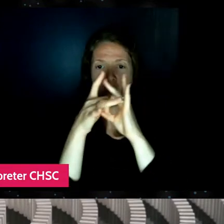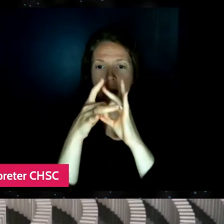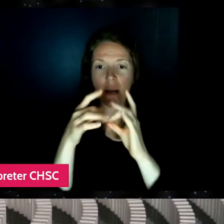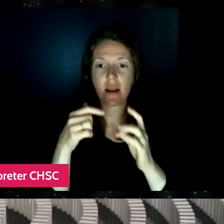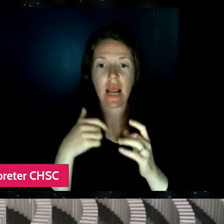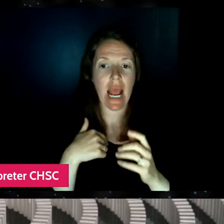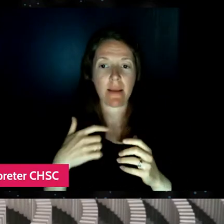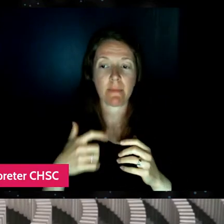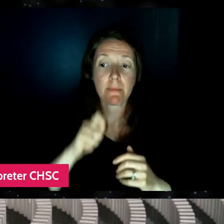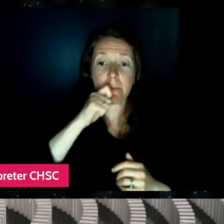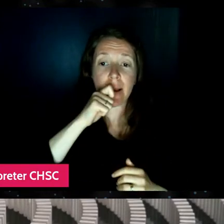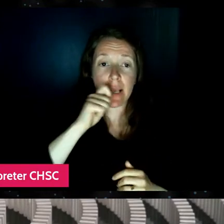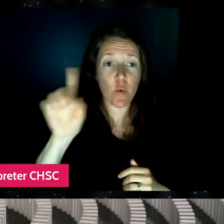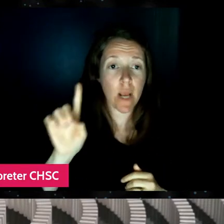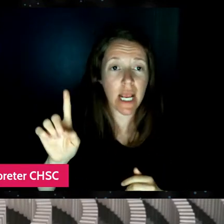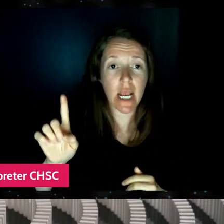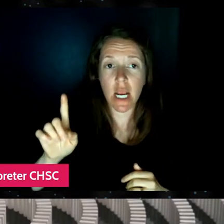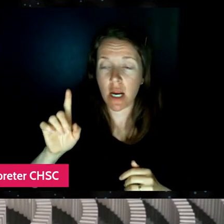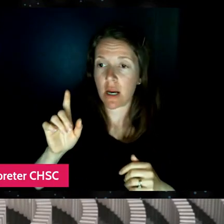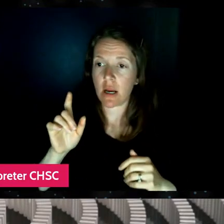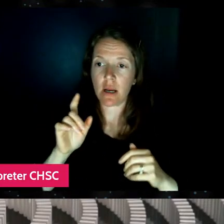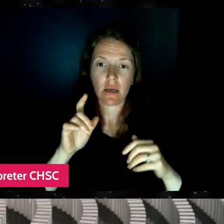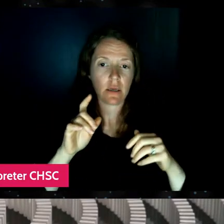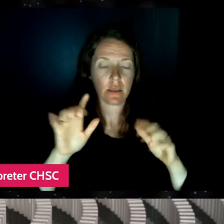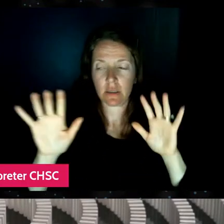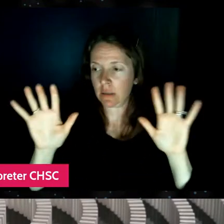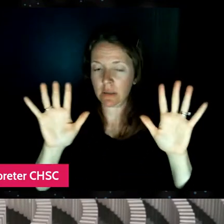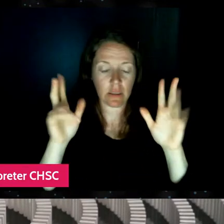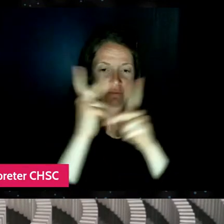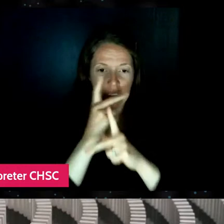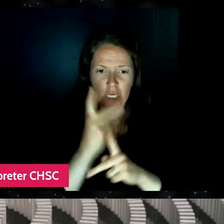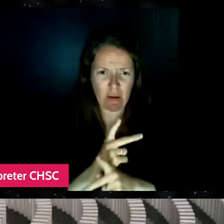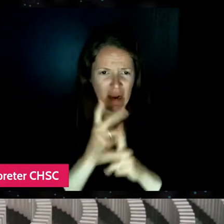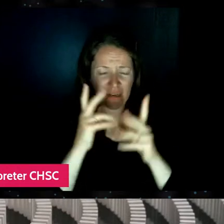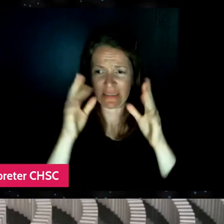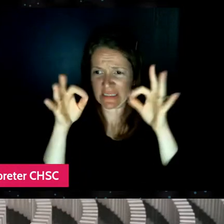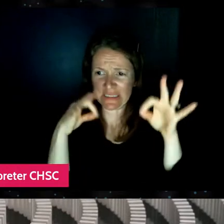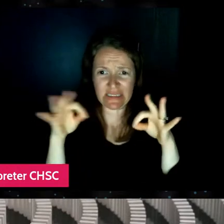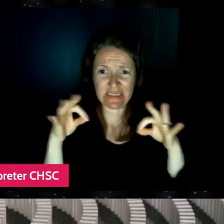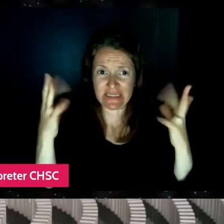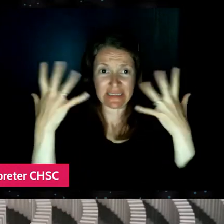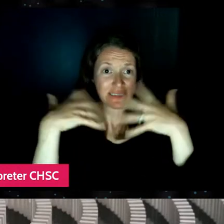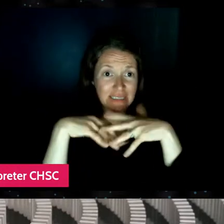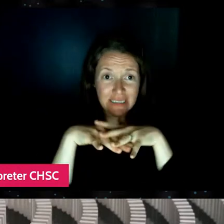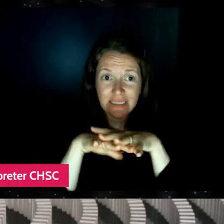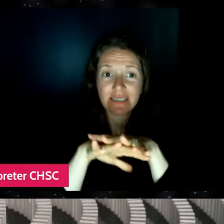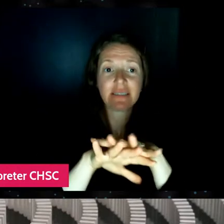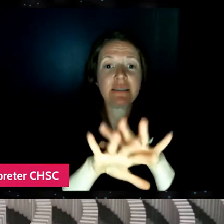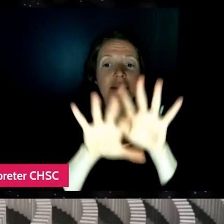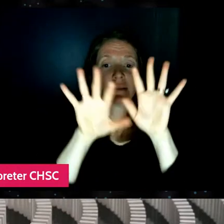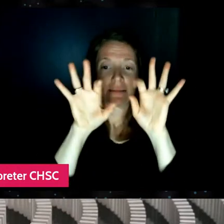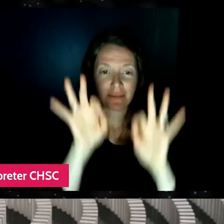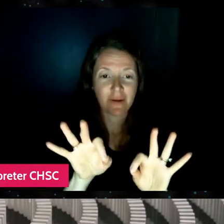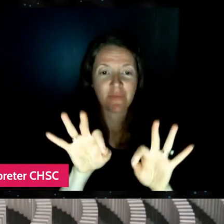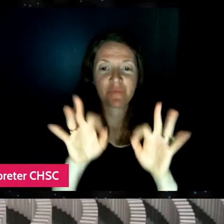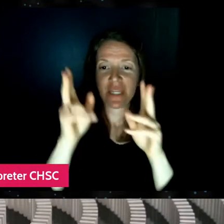Like, where are you gonna be when? And just like finagling all of these avenues and talking to people to convince them